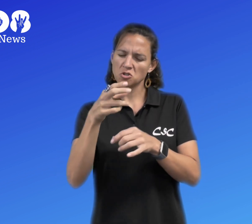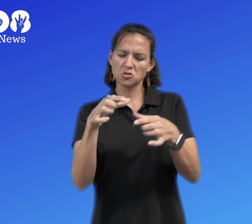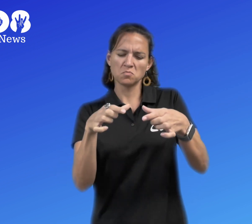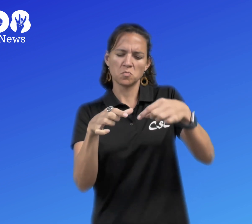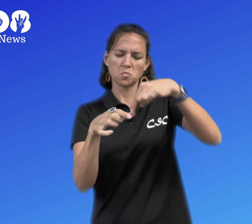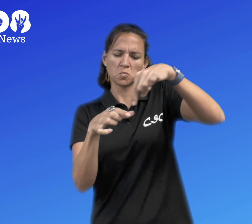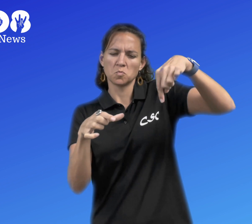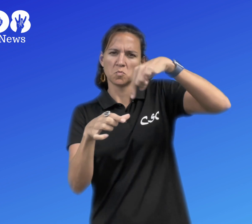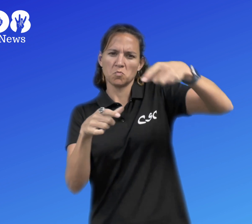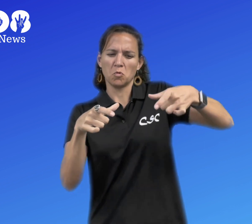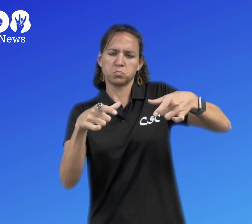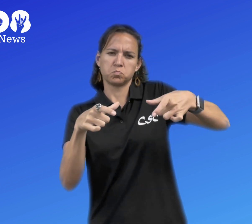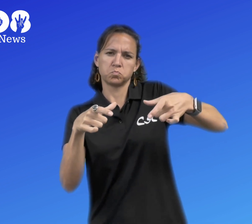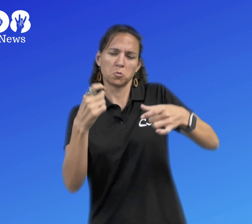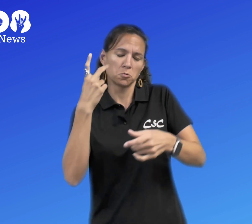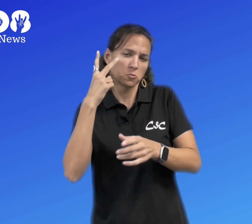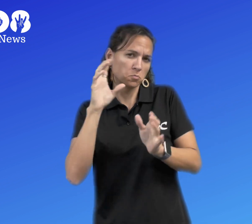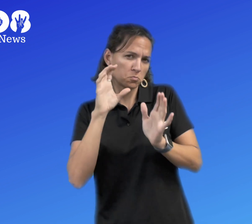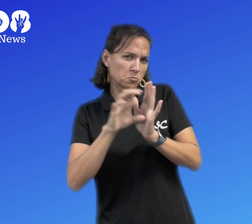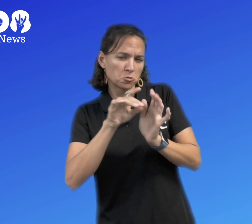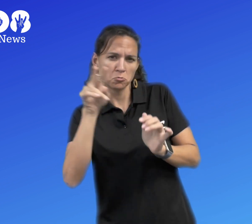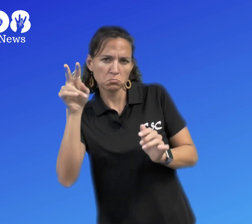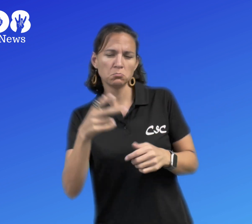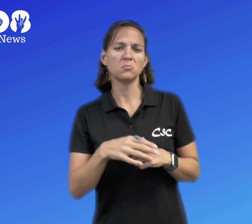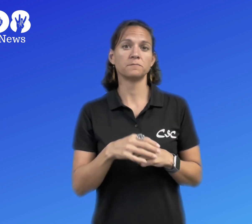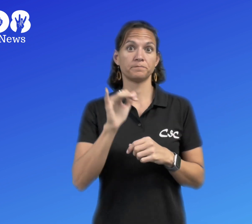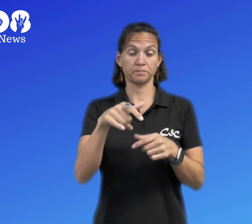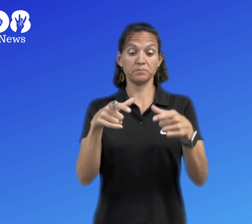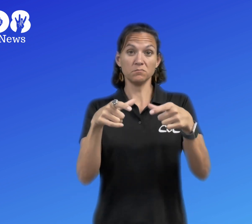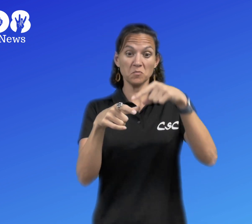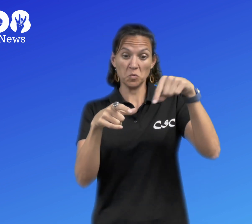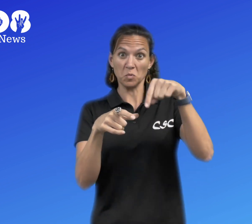As you can see in the picture.